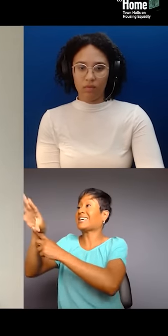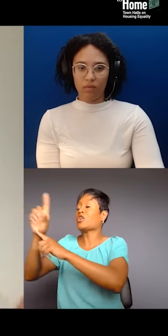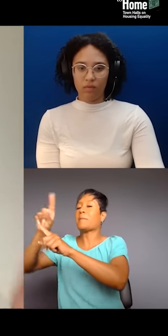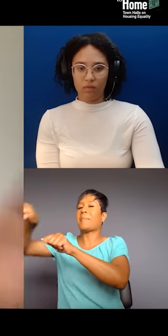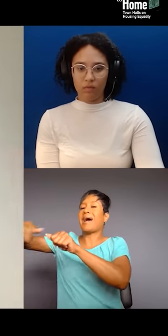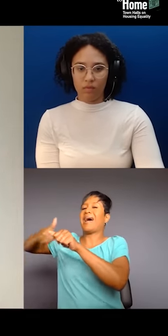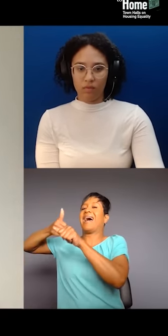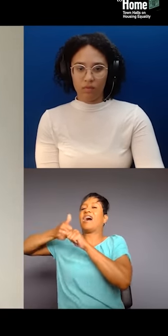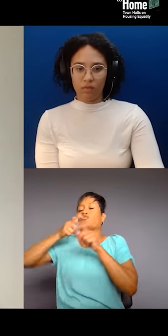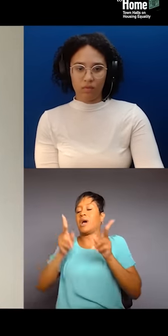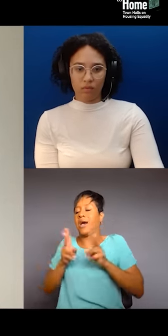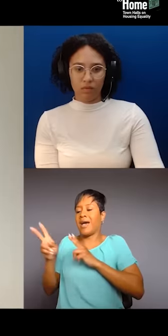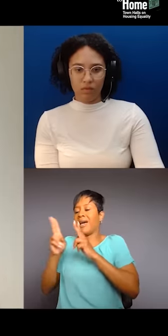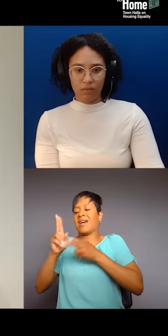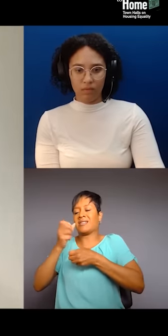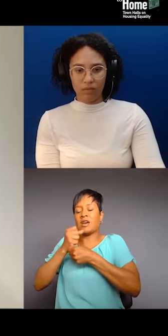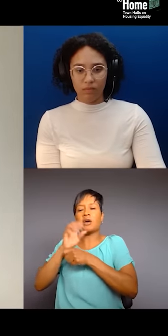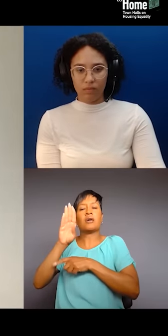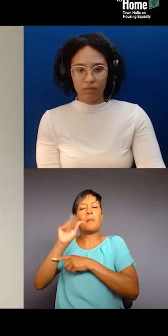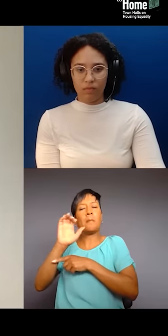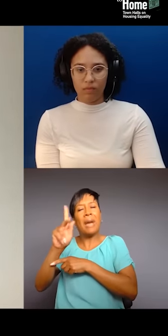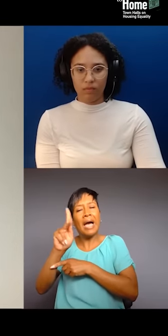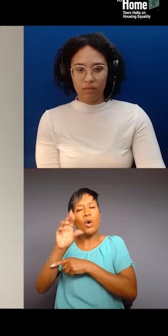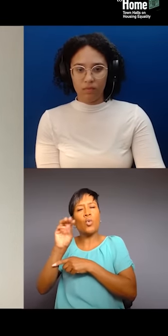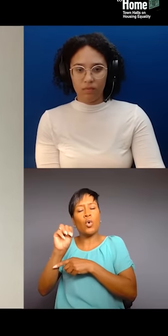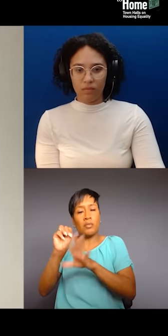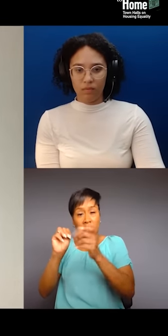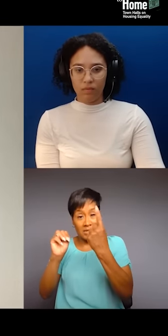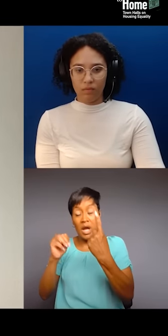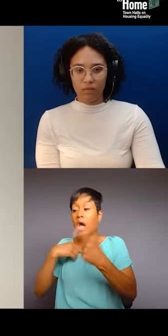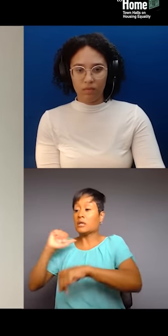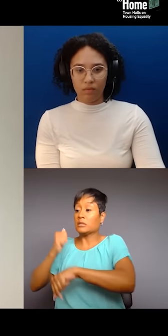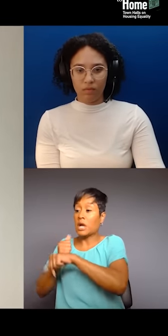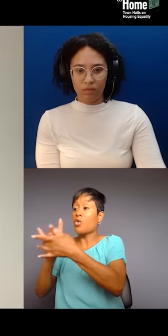Create relationships with people who I like and with people who I don't like. And I learned that from studying under people